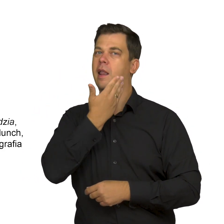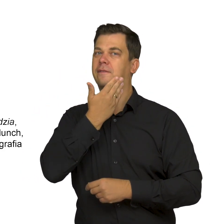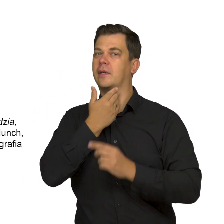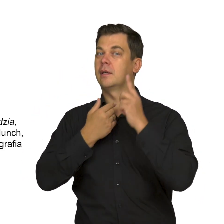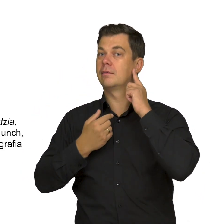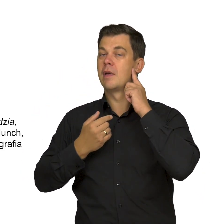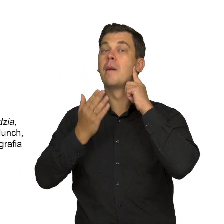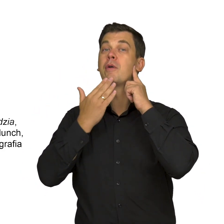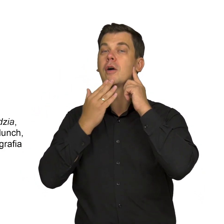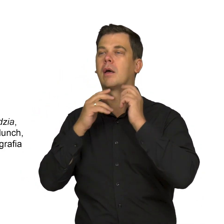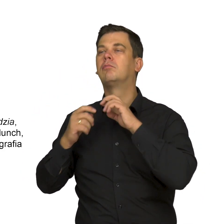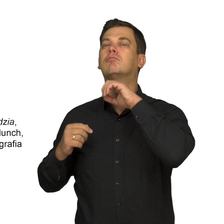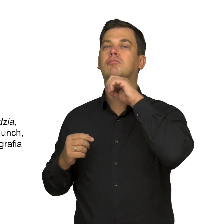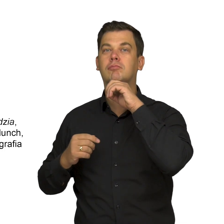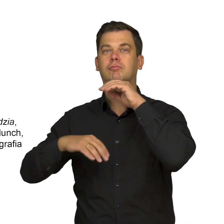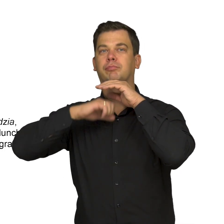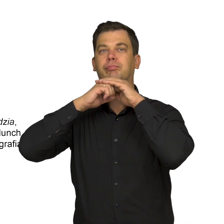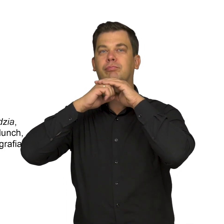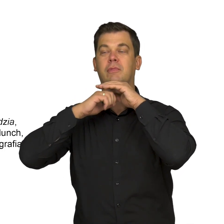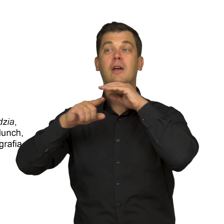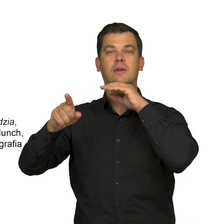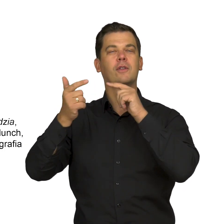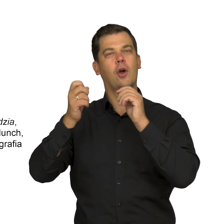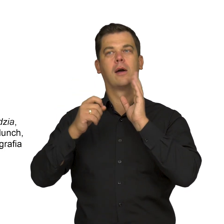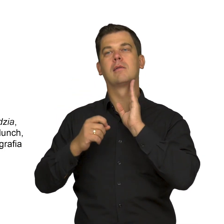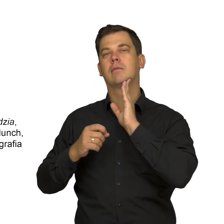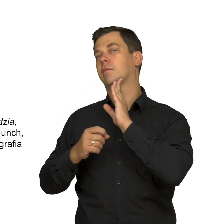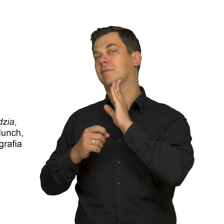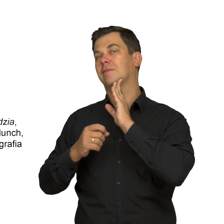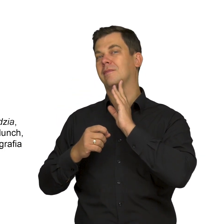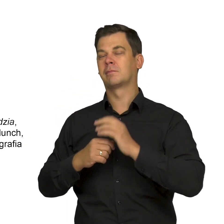She rests her chin on the bear's nose, so that her head is slightly tilted backwards.